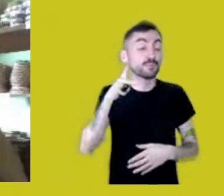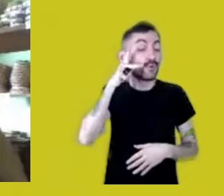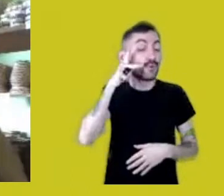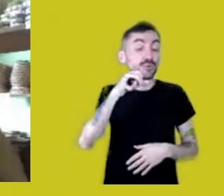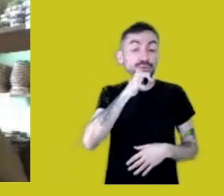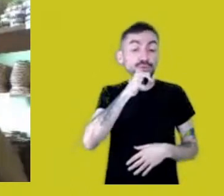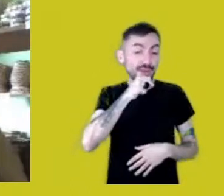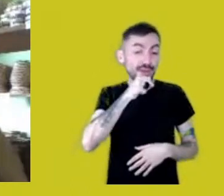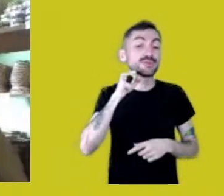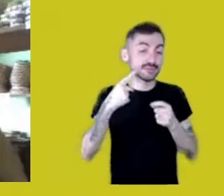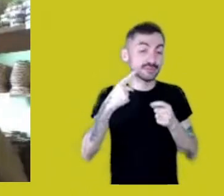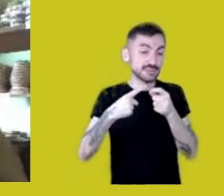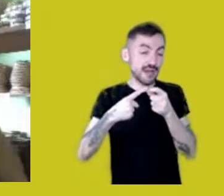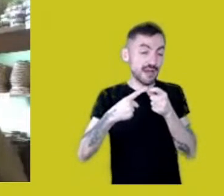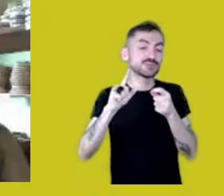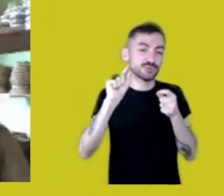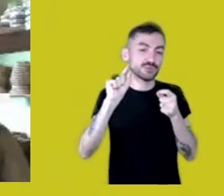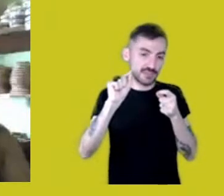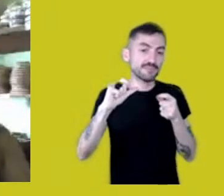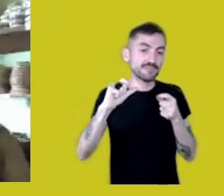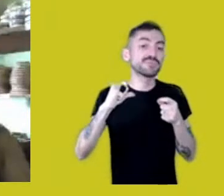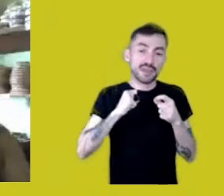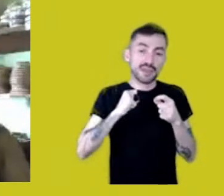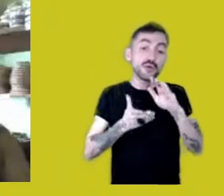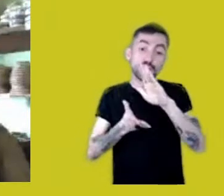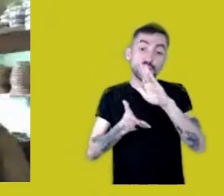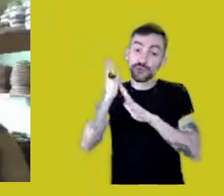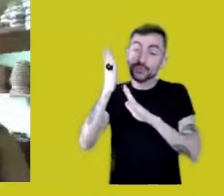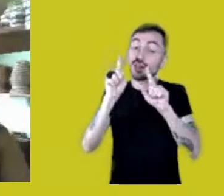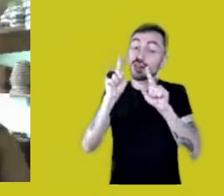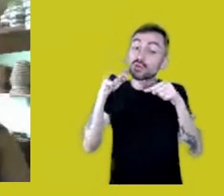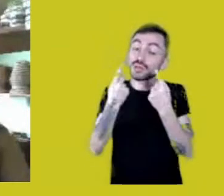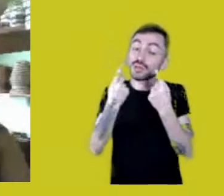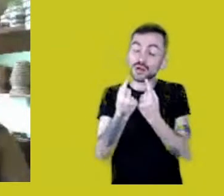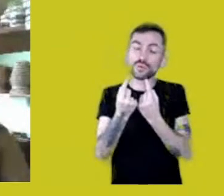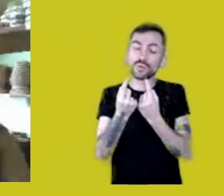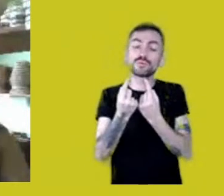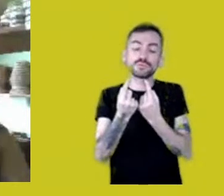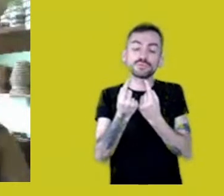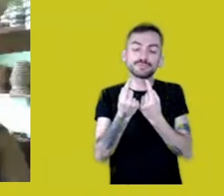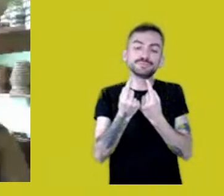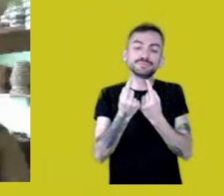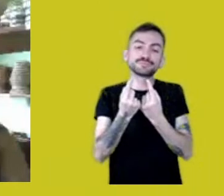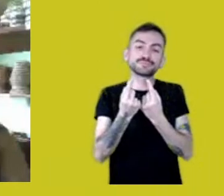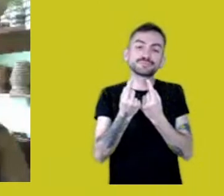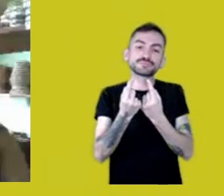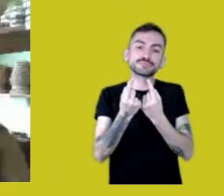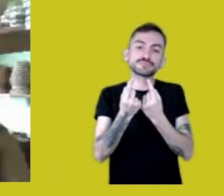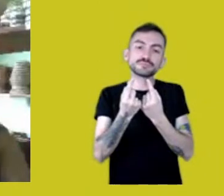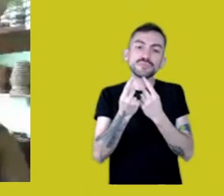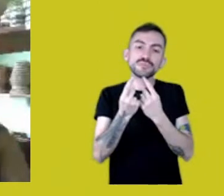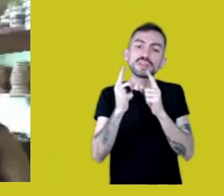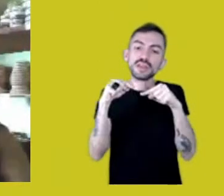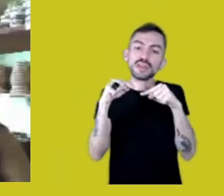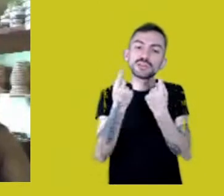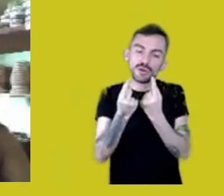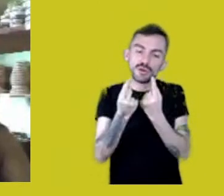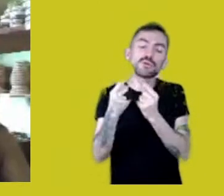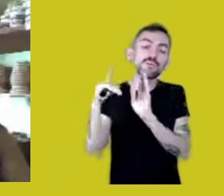I went to a meeting with an environmental organization